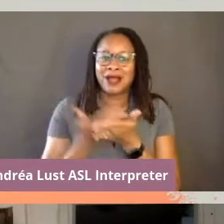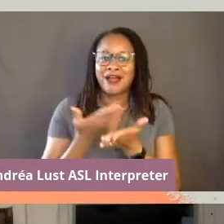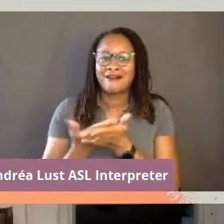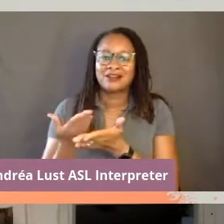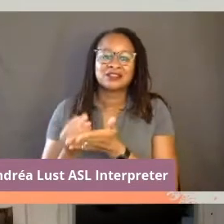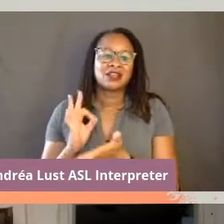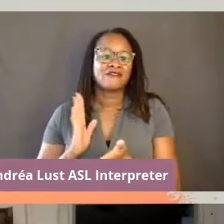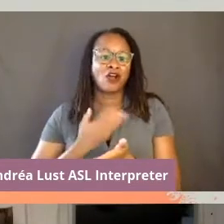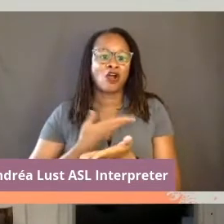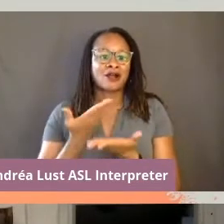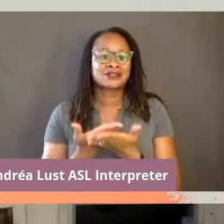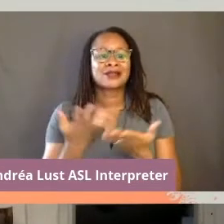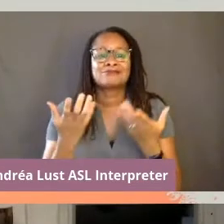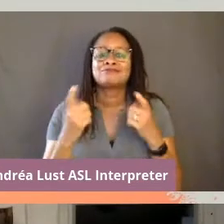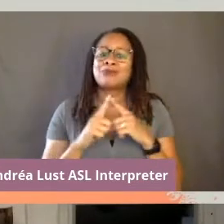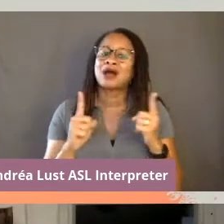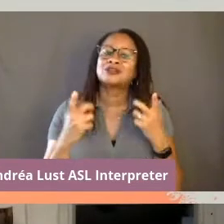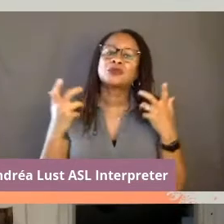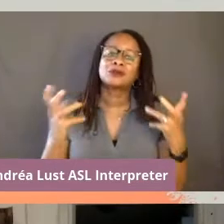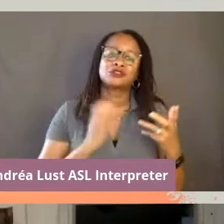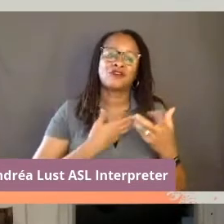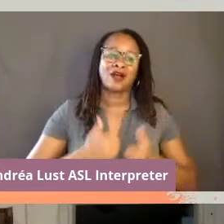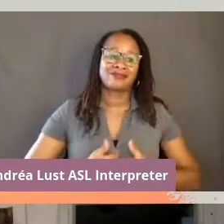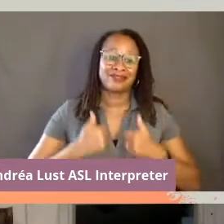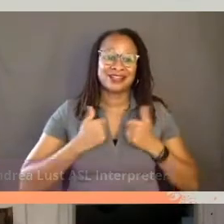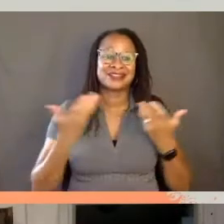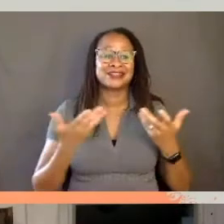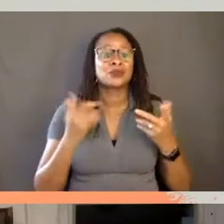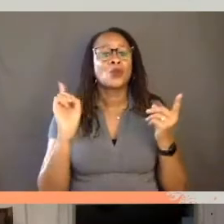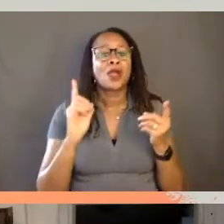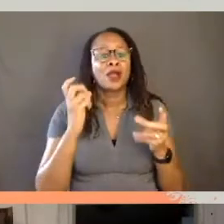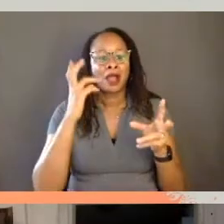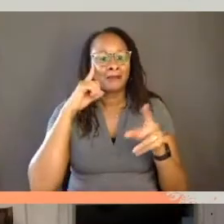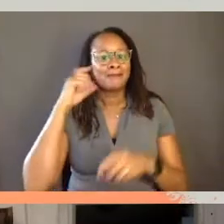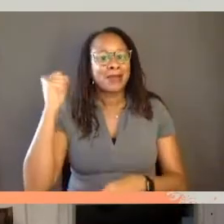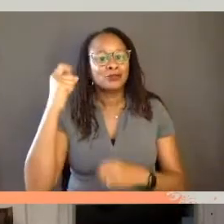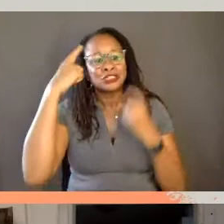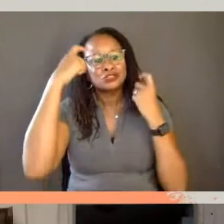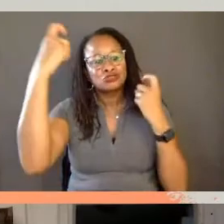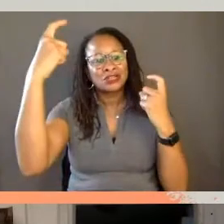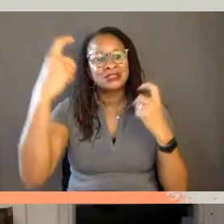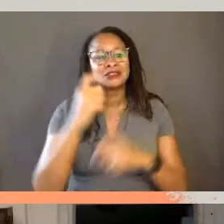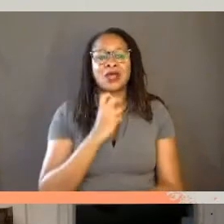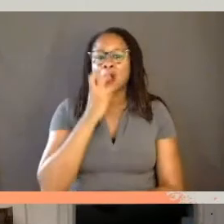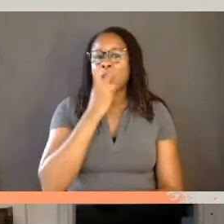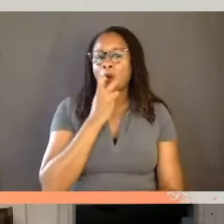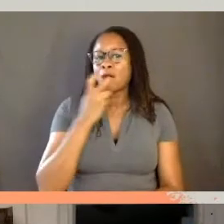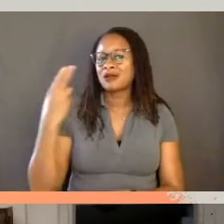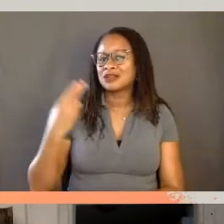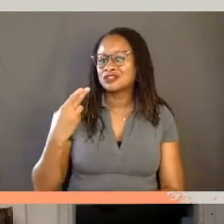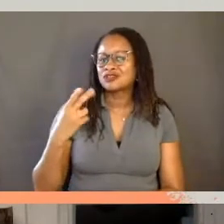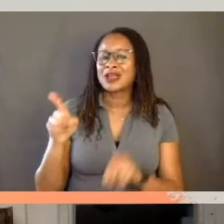but so much of our life exists in memories, dreams, or history. And as a native of South Central,